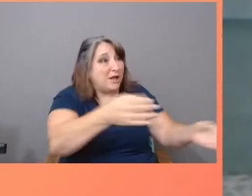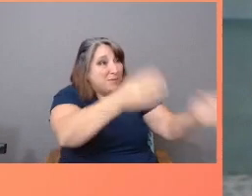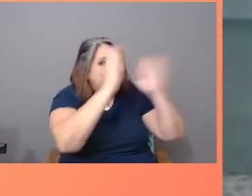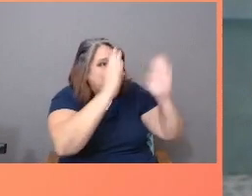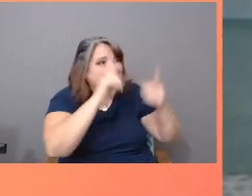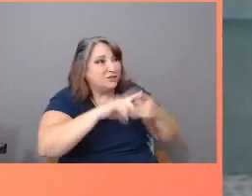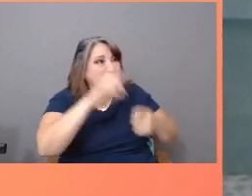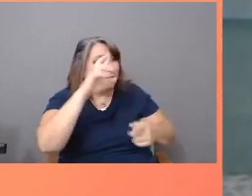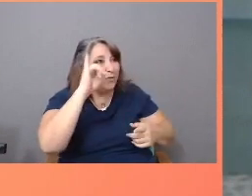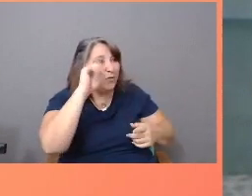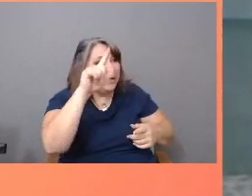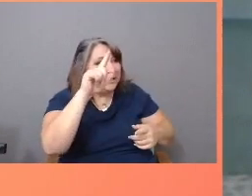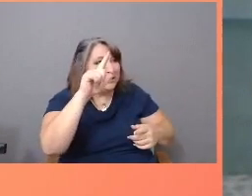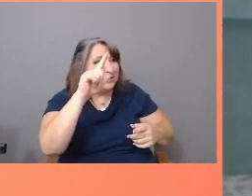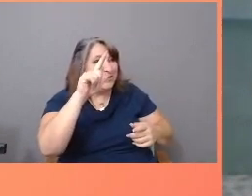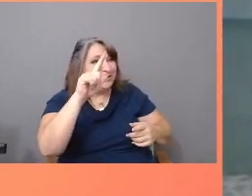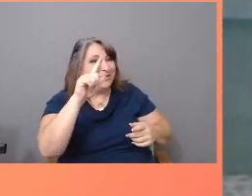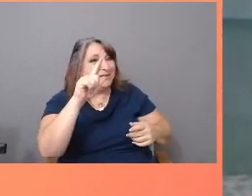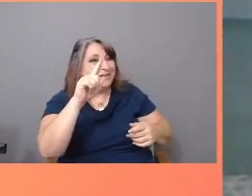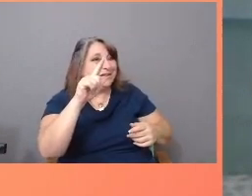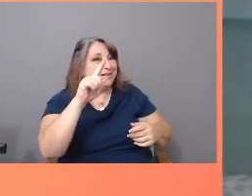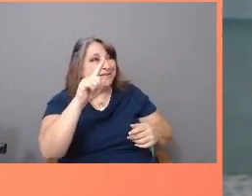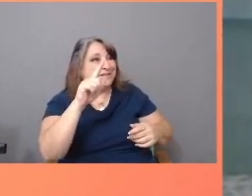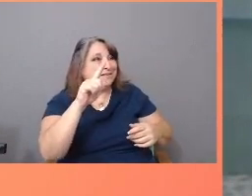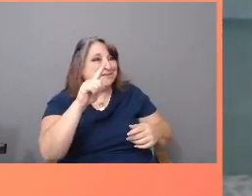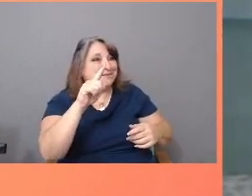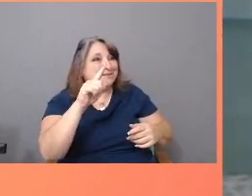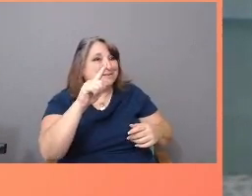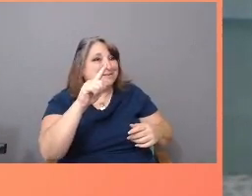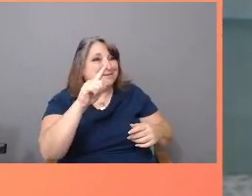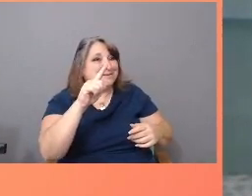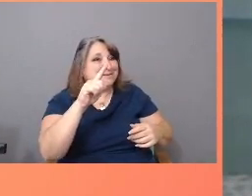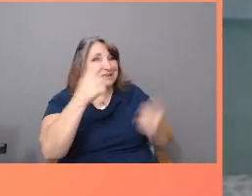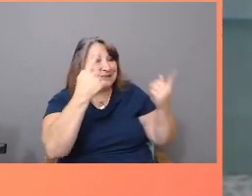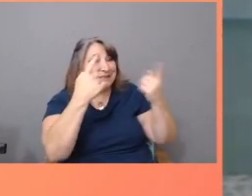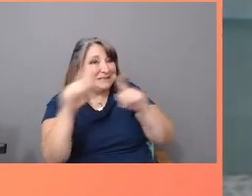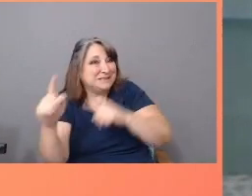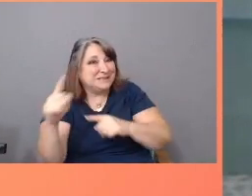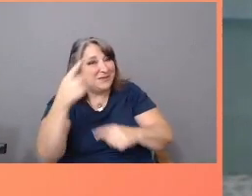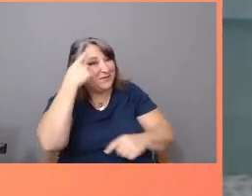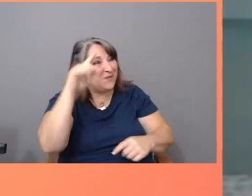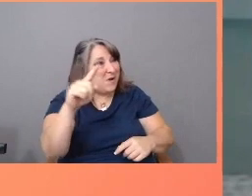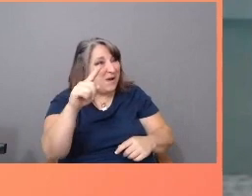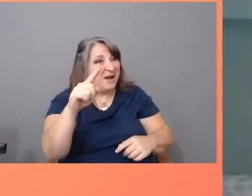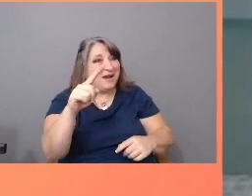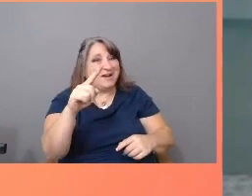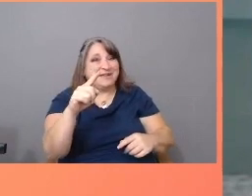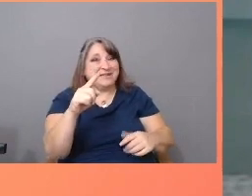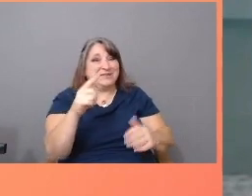of your awards-giving is to address generations of disinvestment in our communities that has resulted